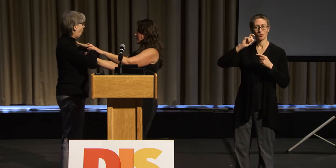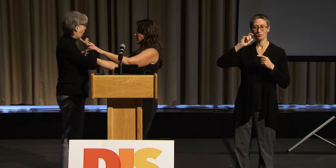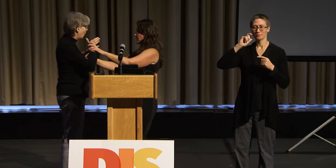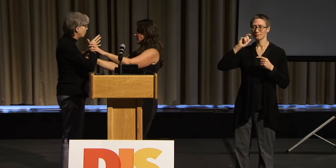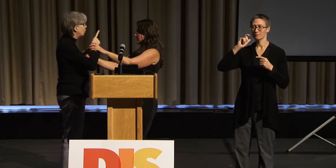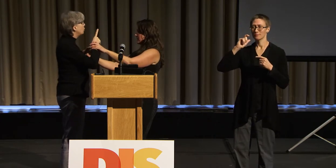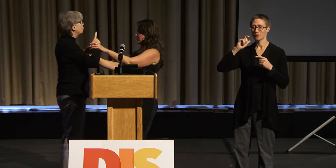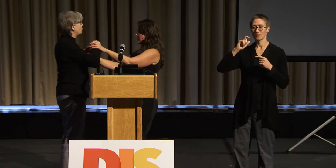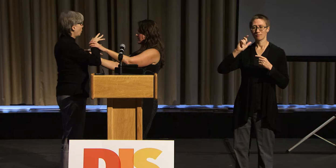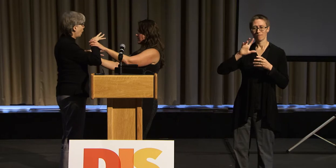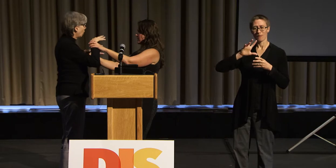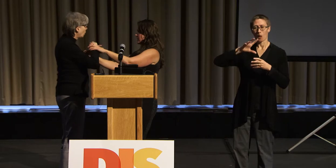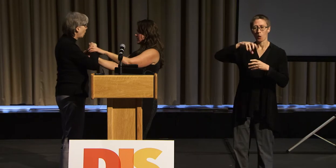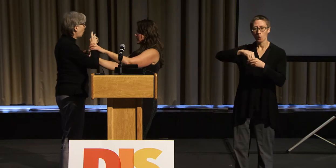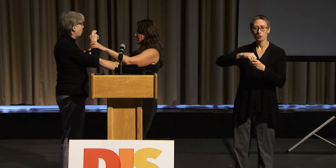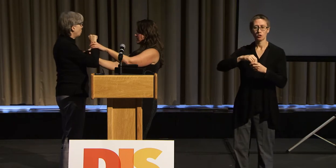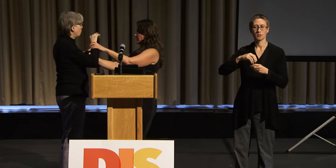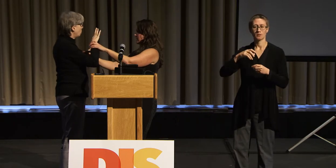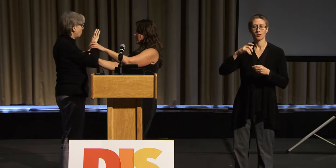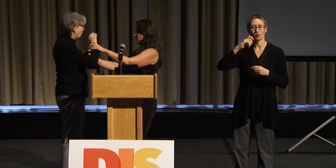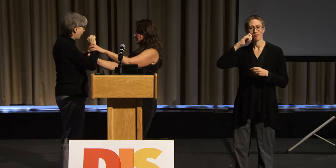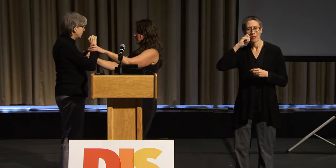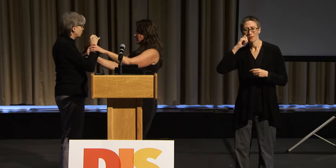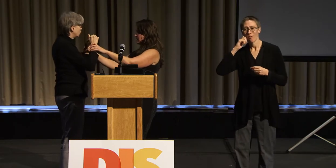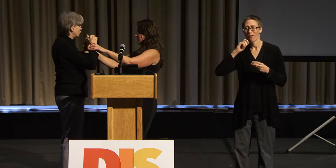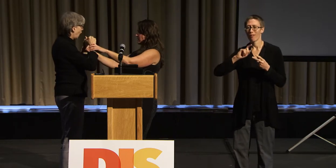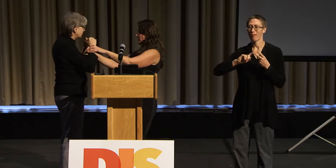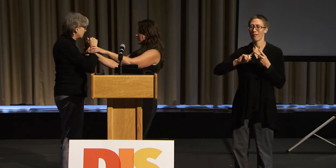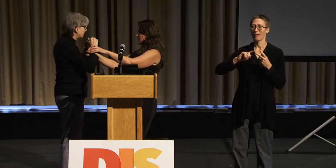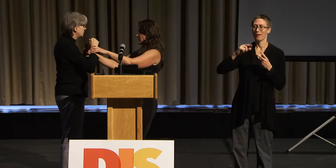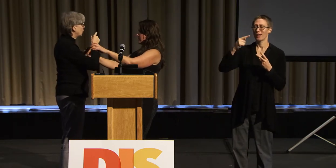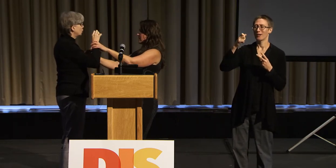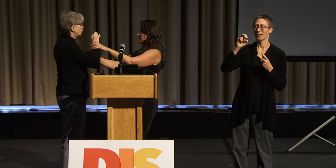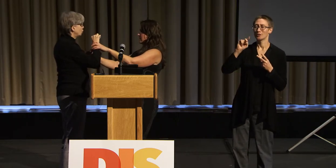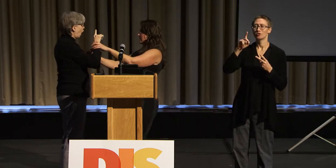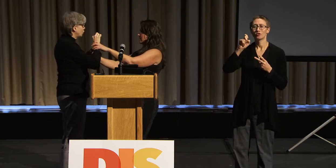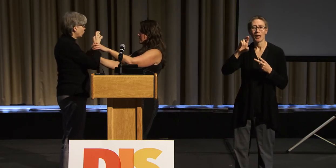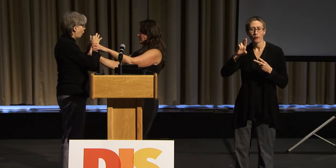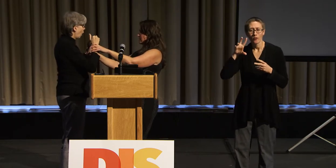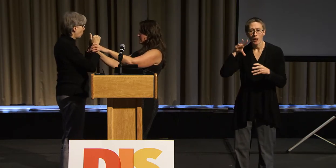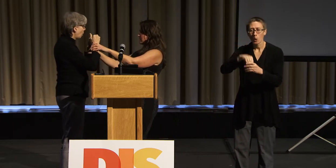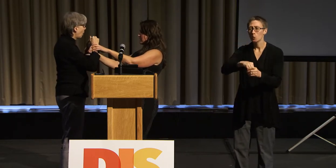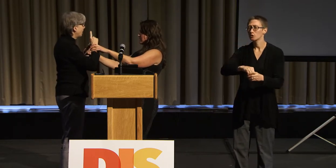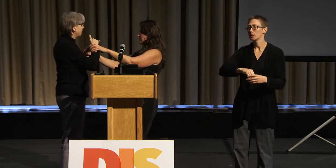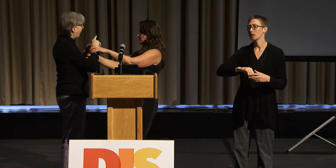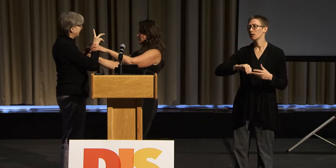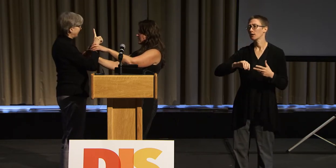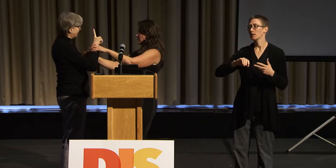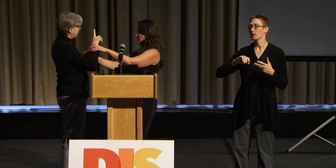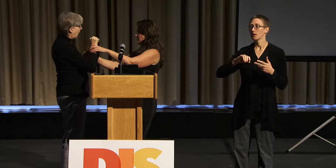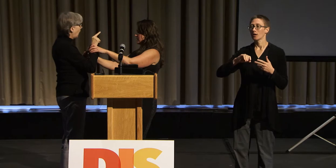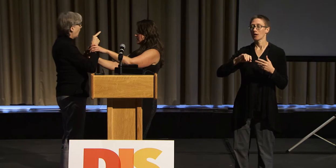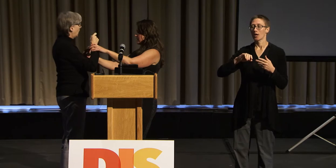They were open to gender justice inclusion. But they had a really difficult time with disability justice